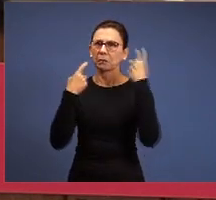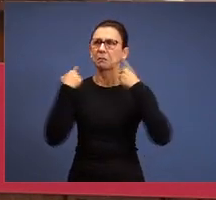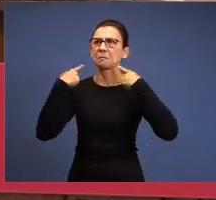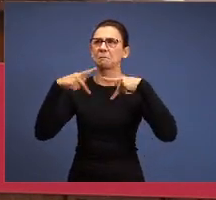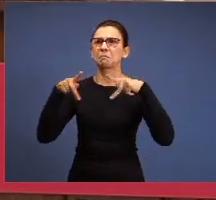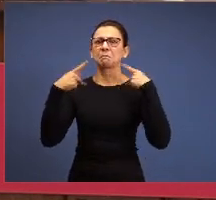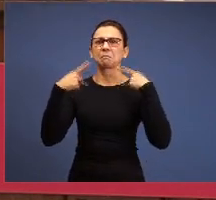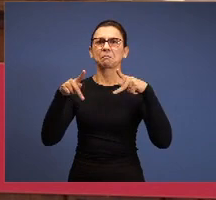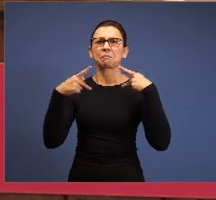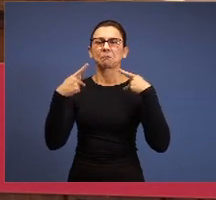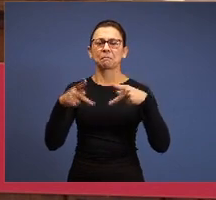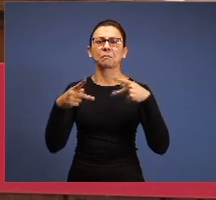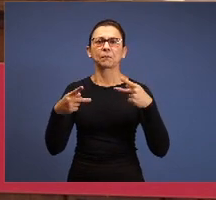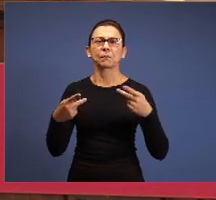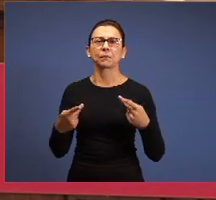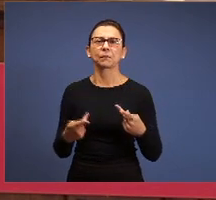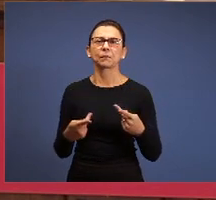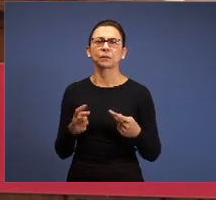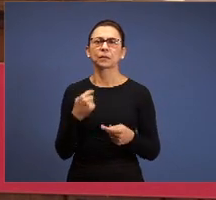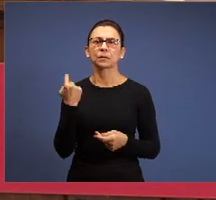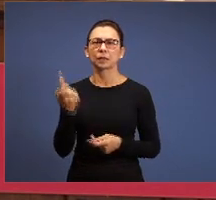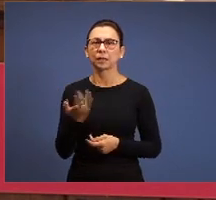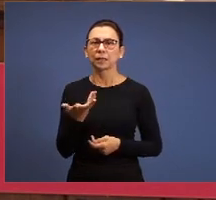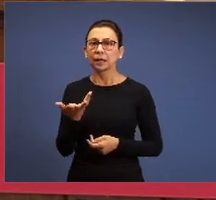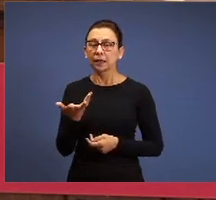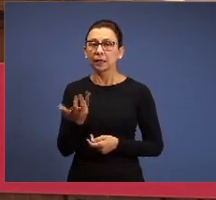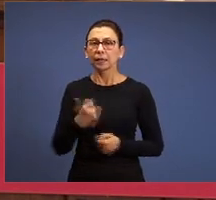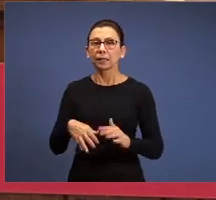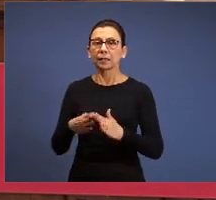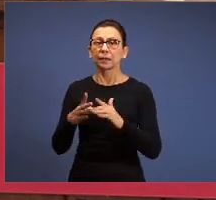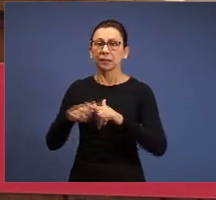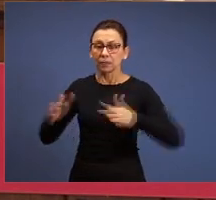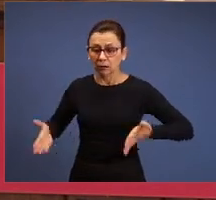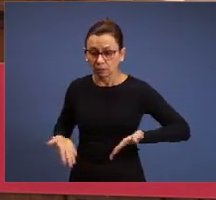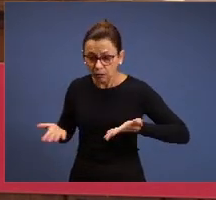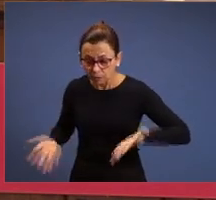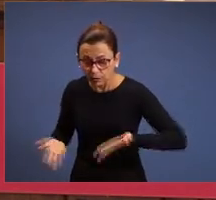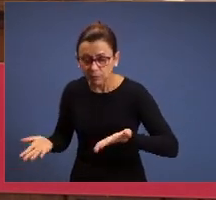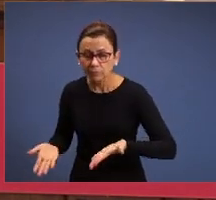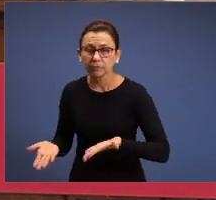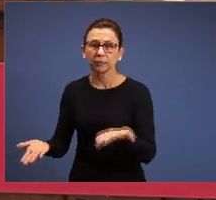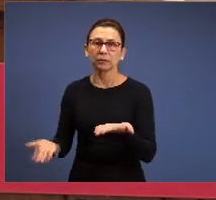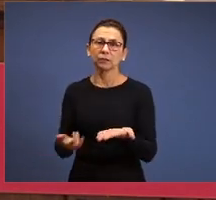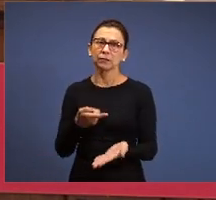we want the church to go on, that the church walks, aren't you satisfied?